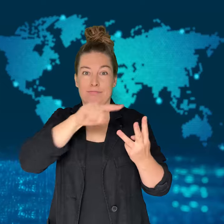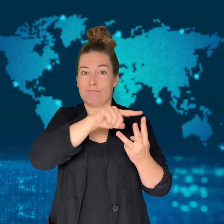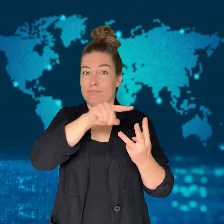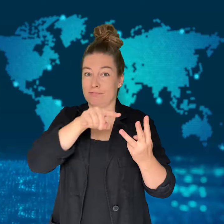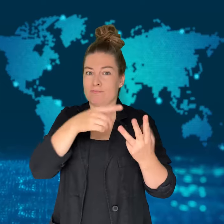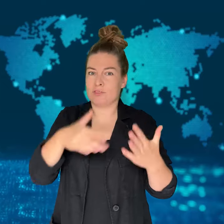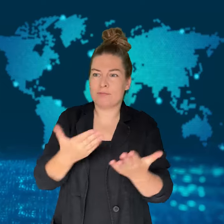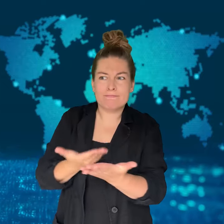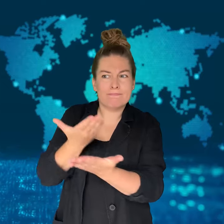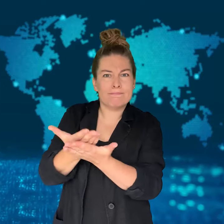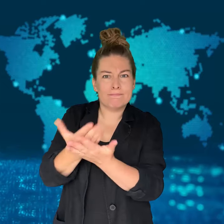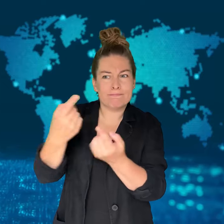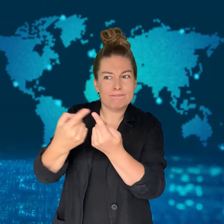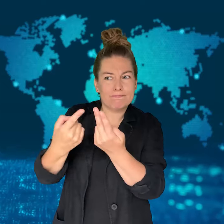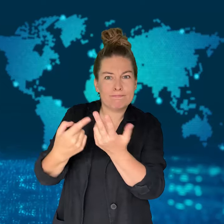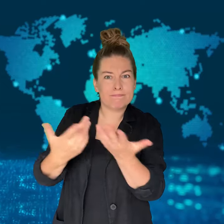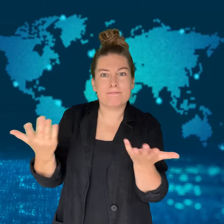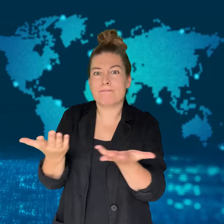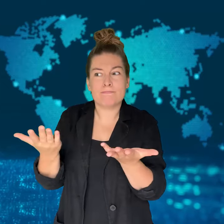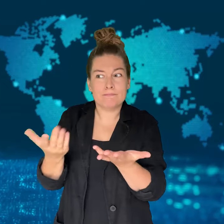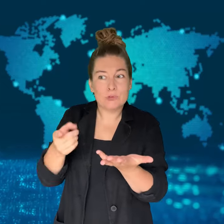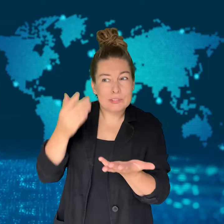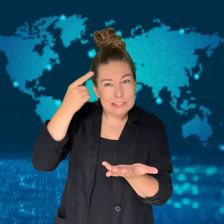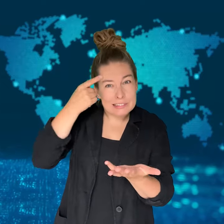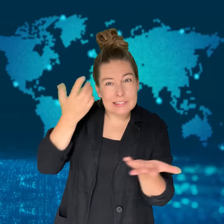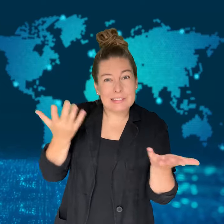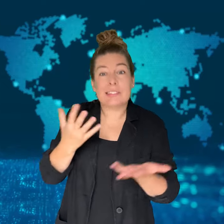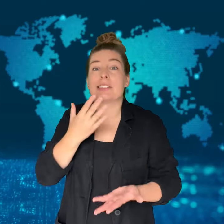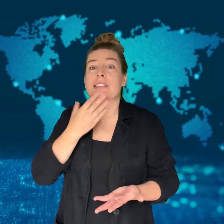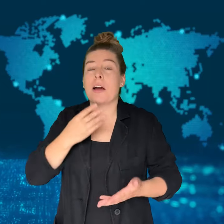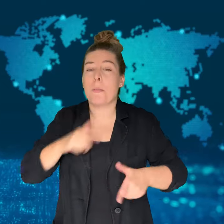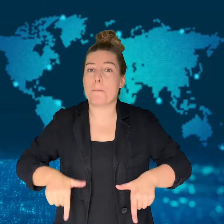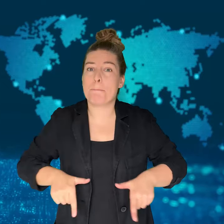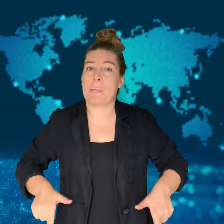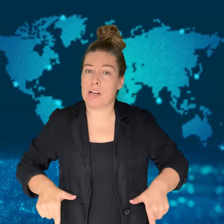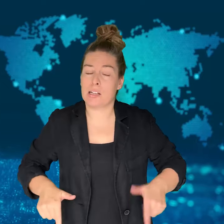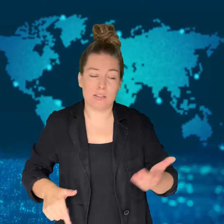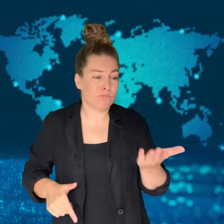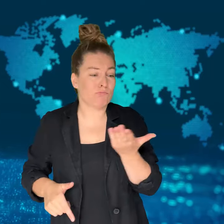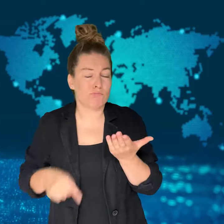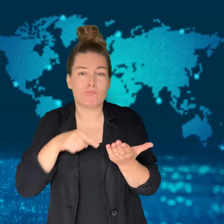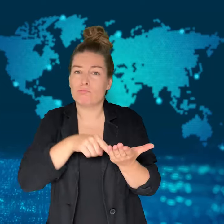the U.S., Egypt, and Qatar.